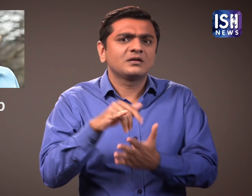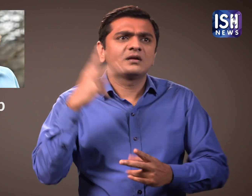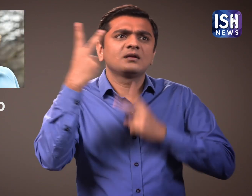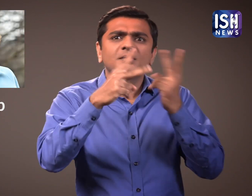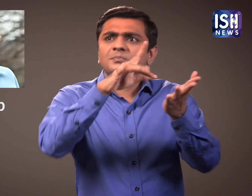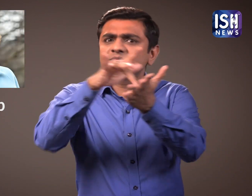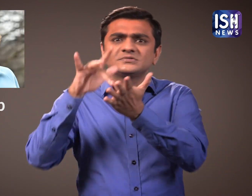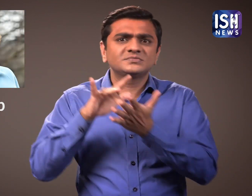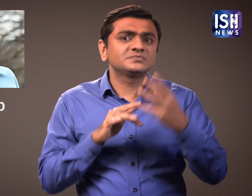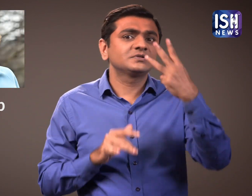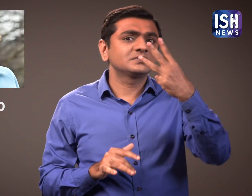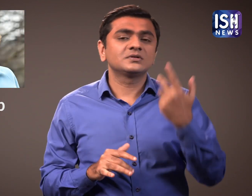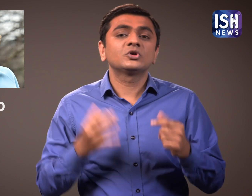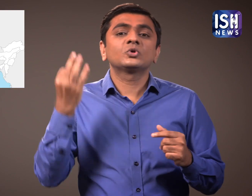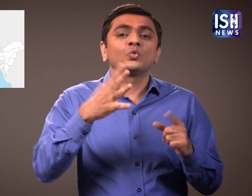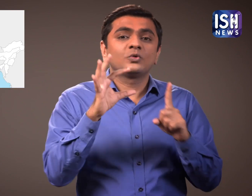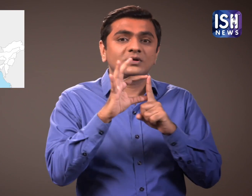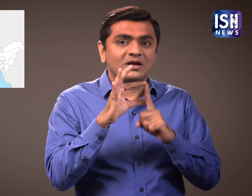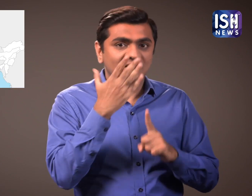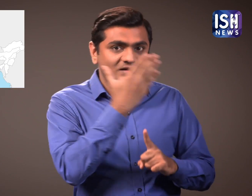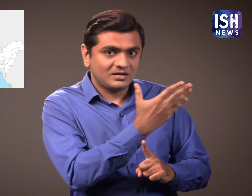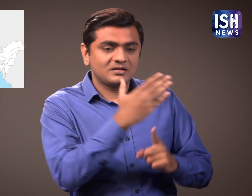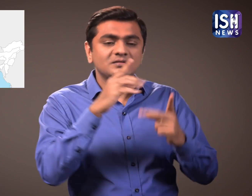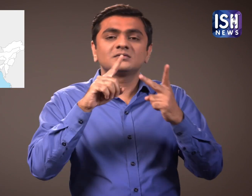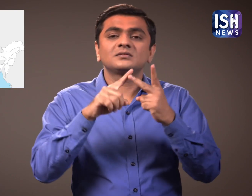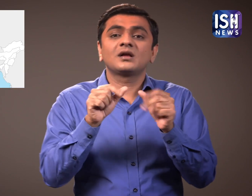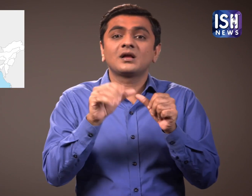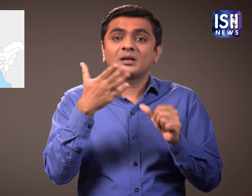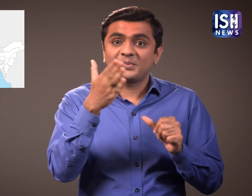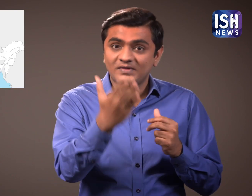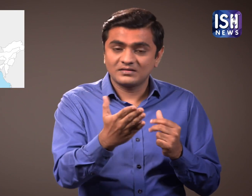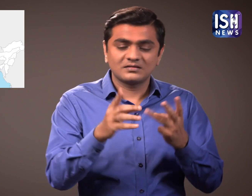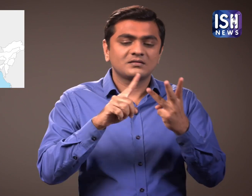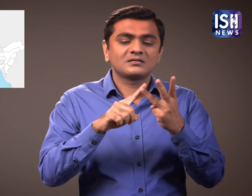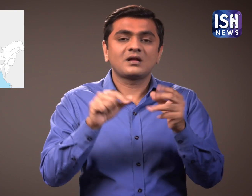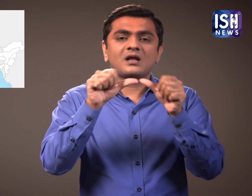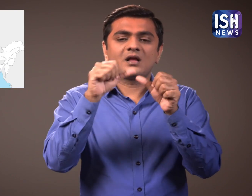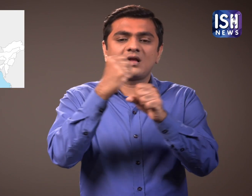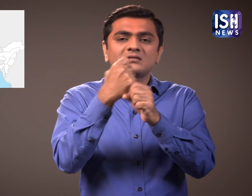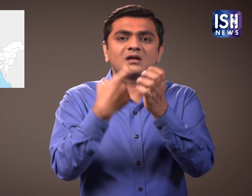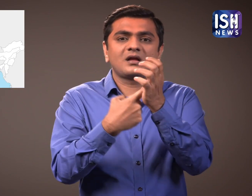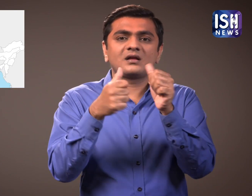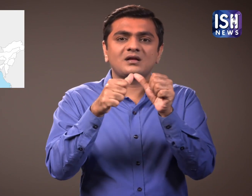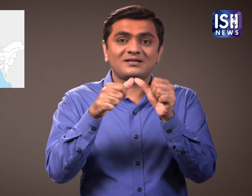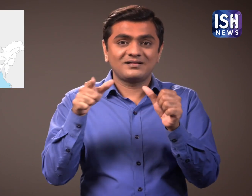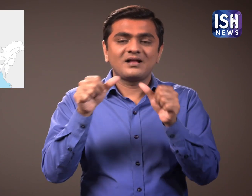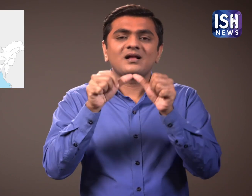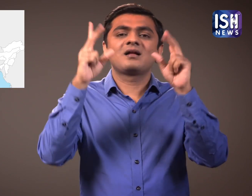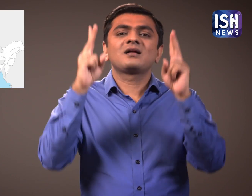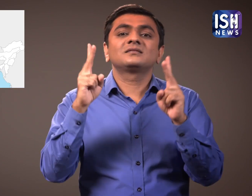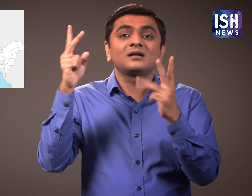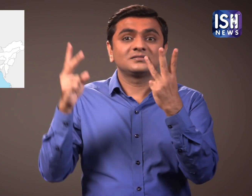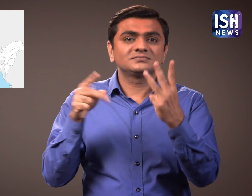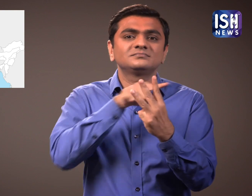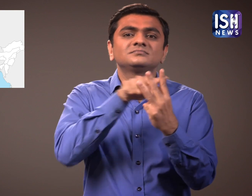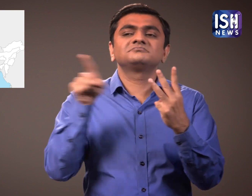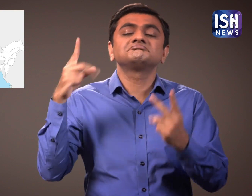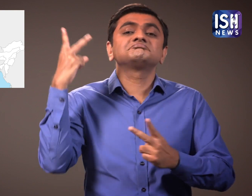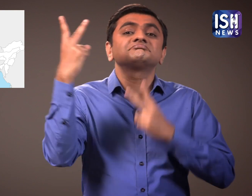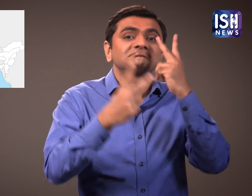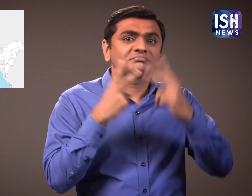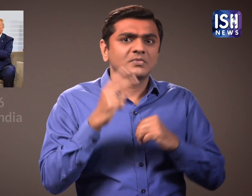to visit New Delhi, Ahmedabad, and Agra.